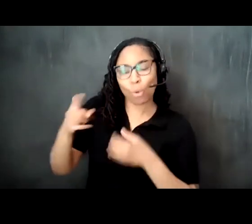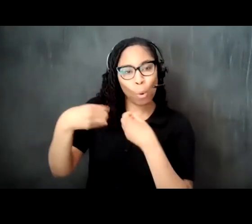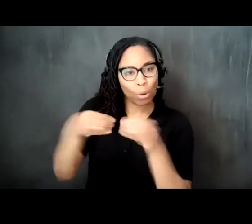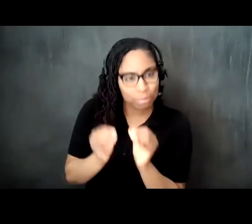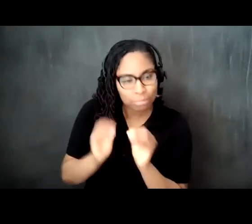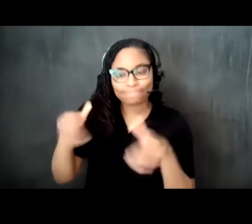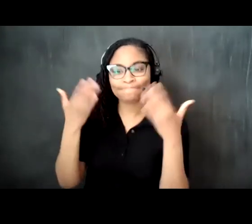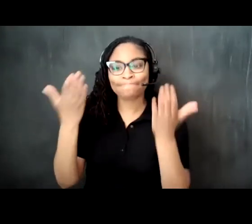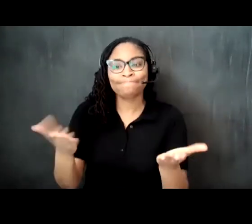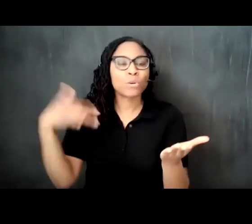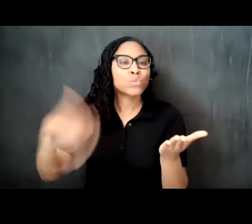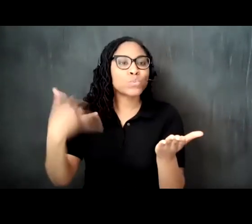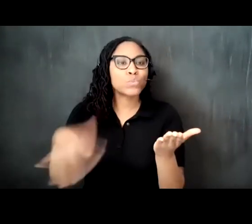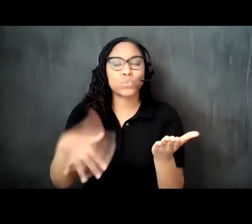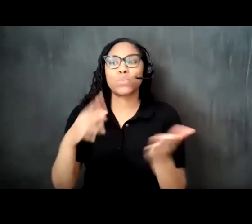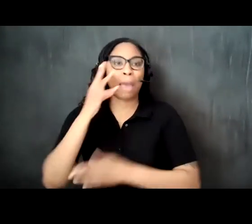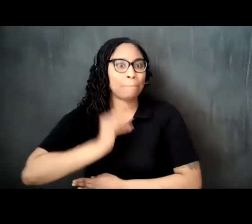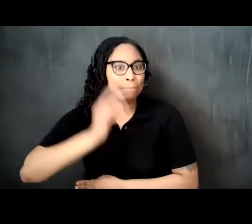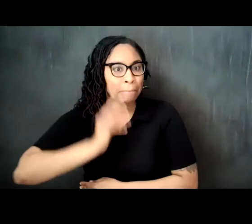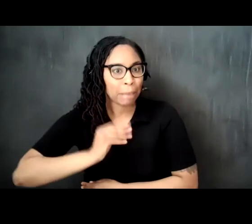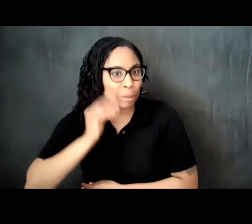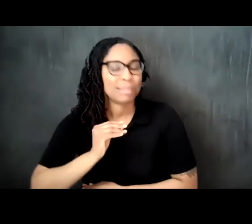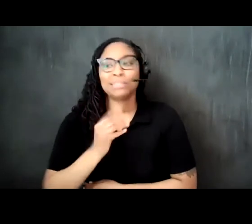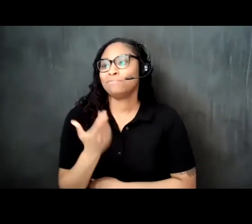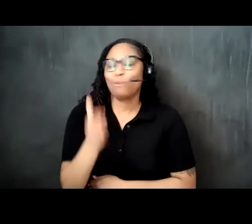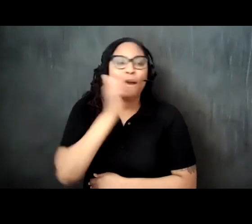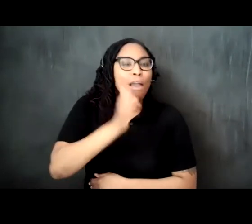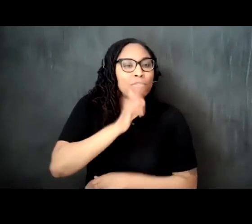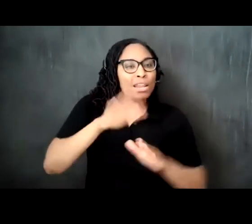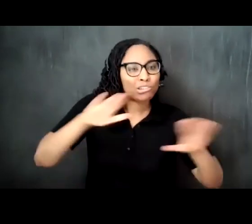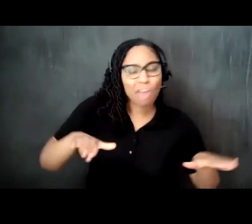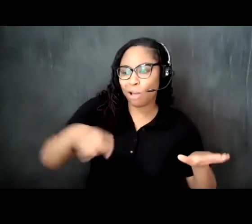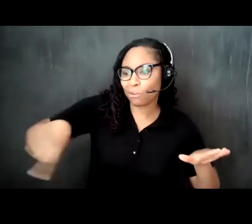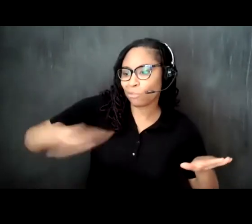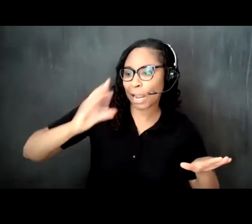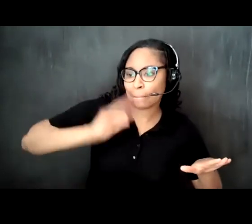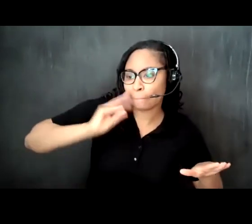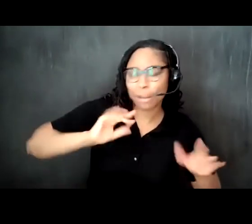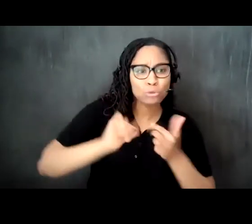extraordinary experiences for the everyday child through art culture technology and mentorship